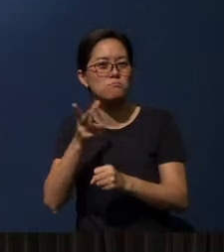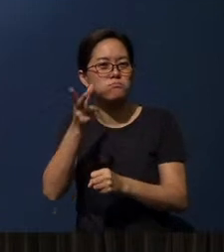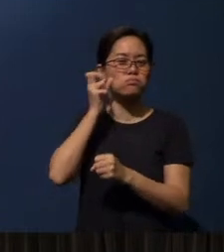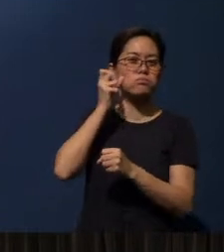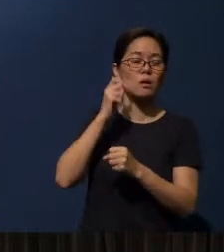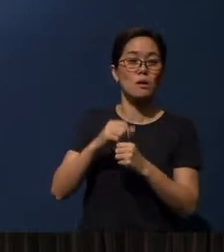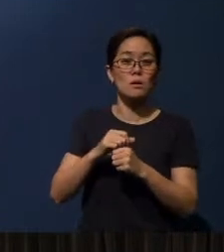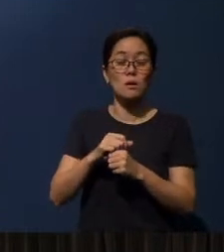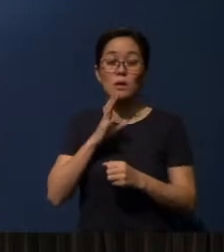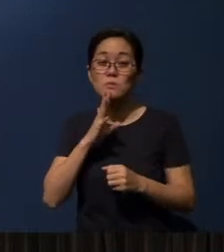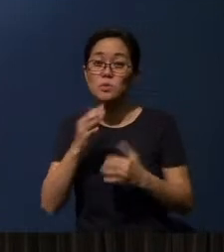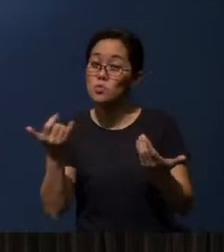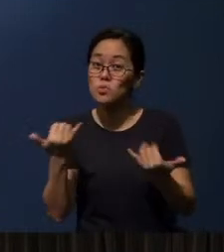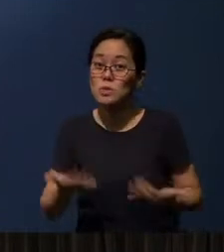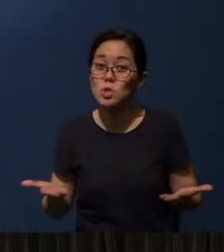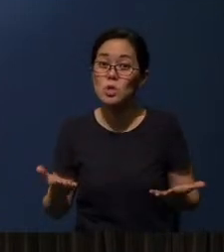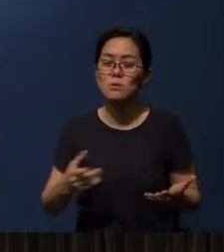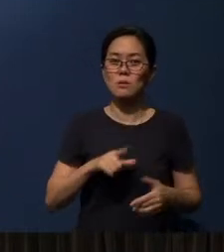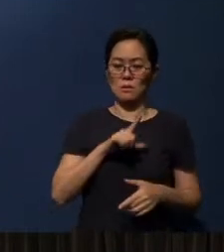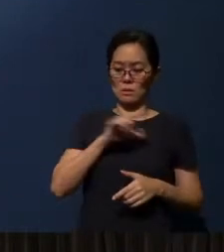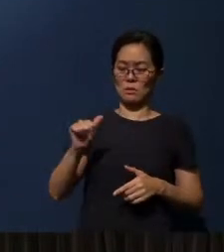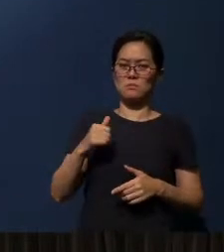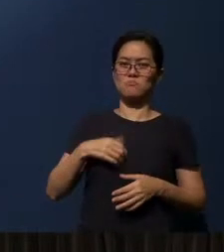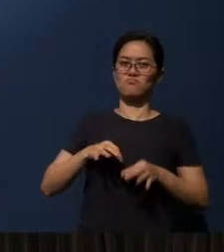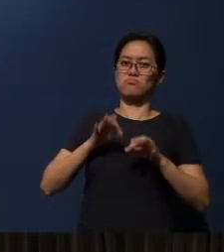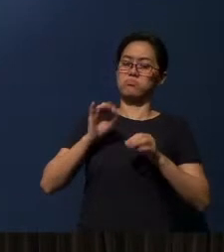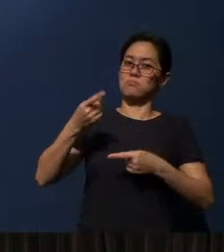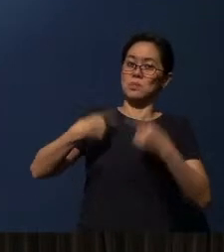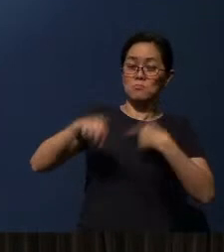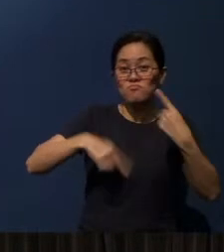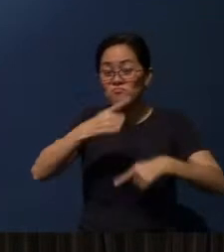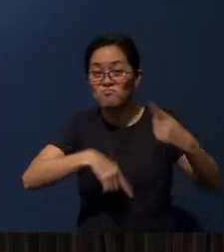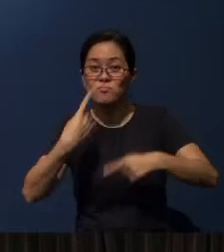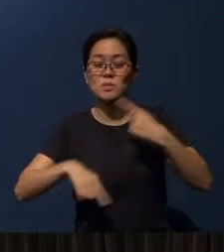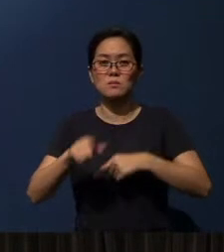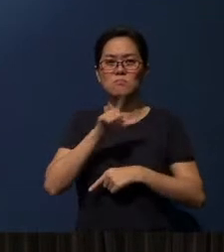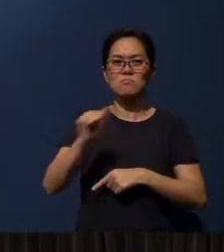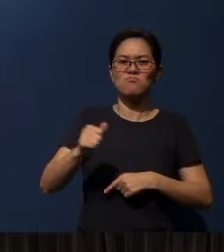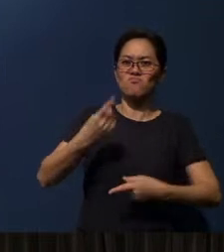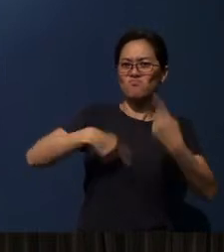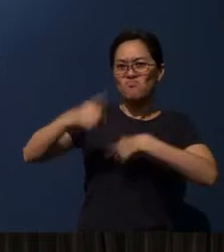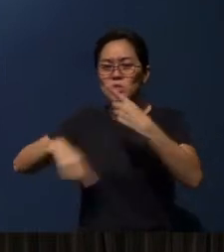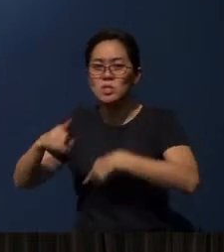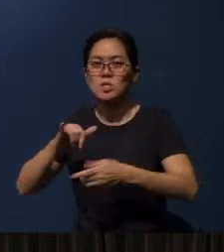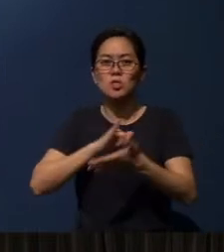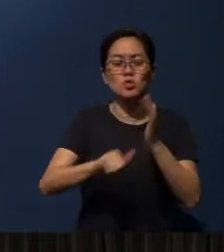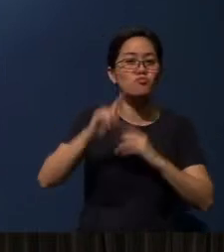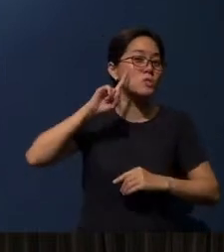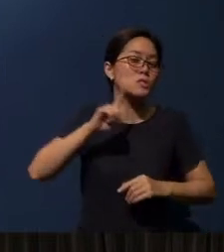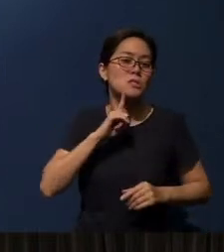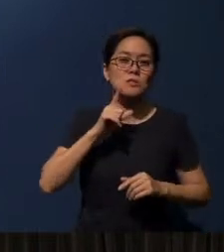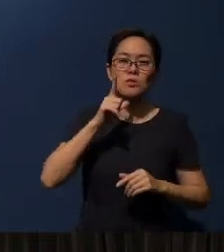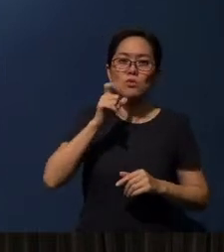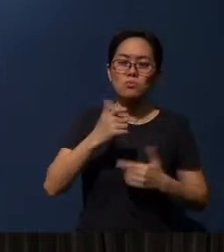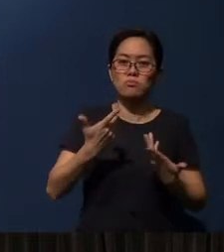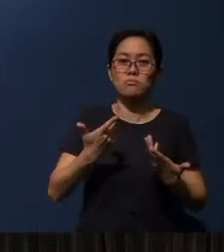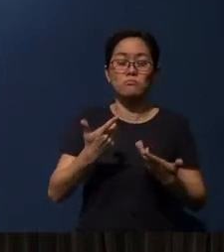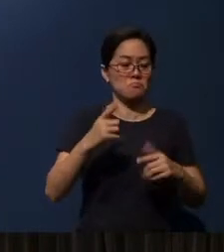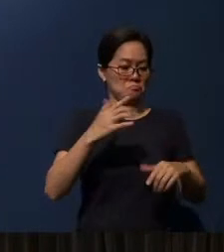Even as I (am speaking) to you here, Li-Sa is signing. Li-Sa is signing to those deaf people who cannot understand (spoken language).